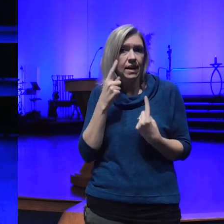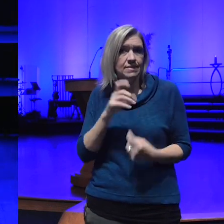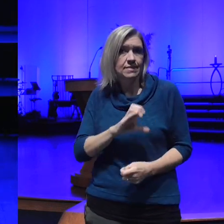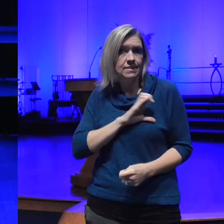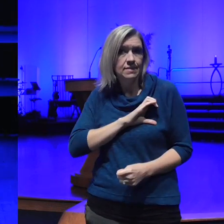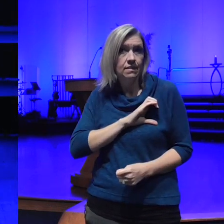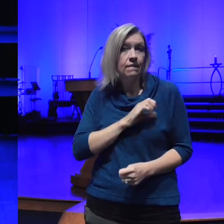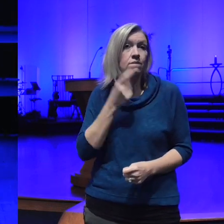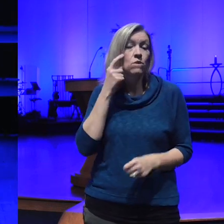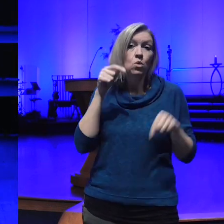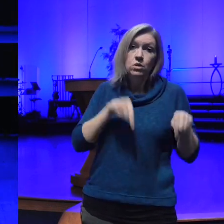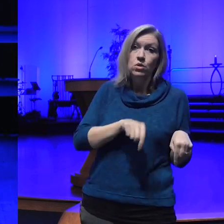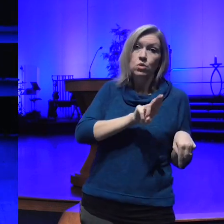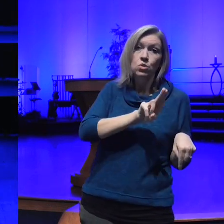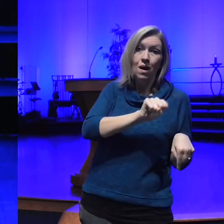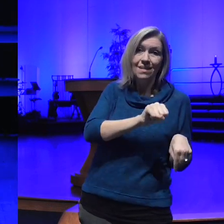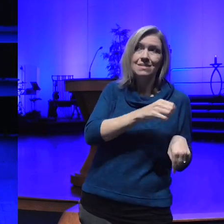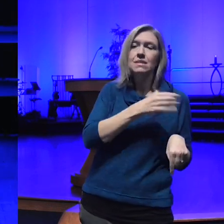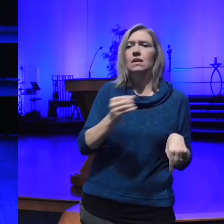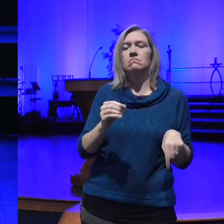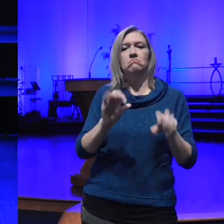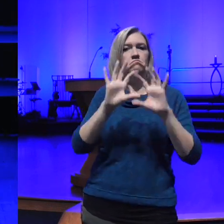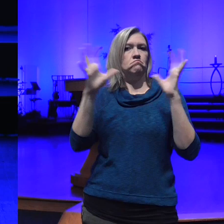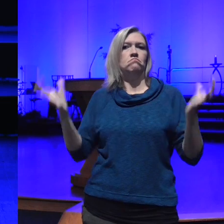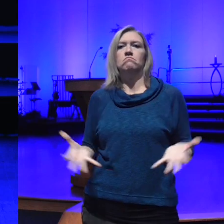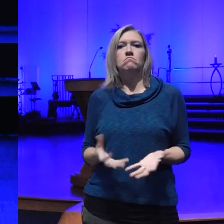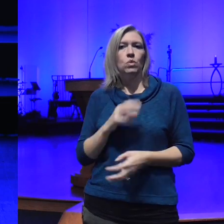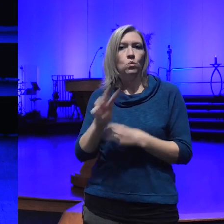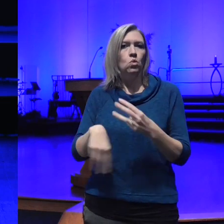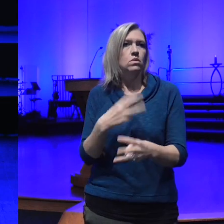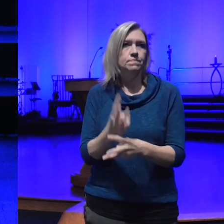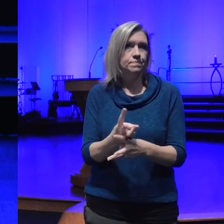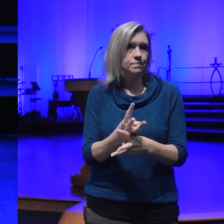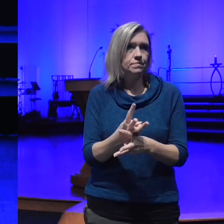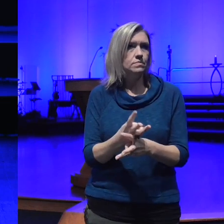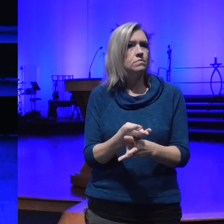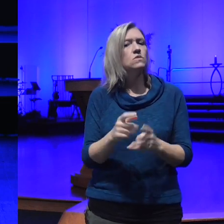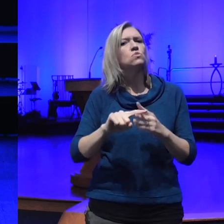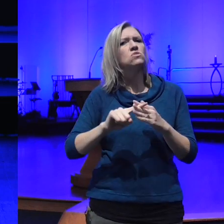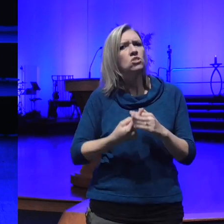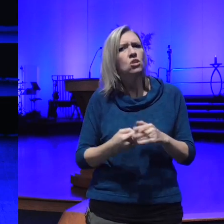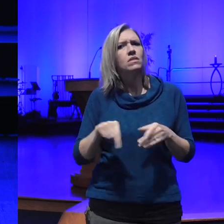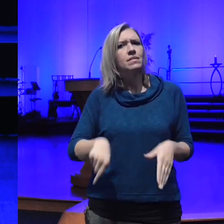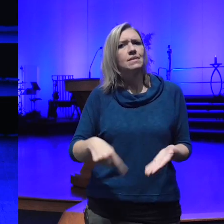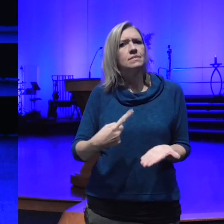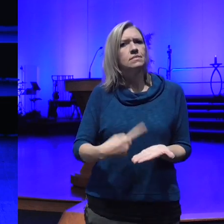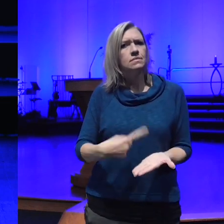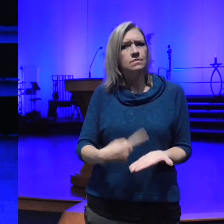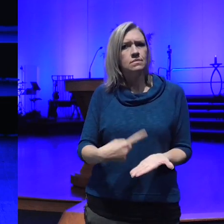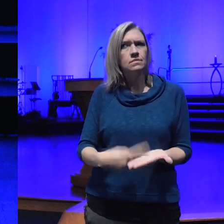sake of the entire world world so to start out the conversation I began exploring a little bit about